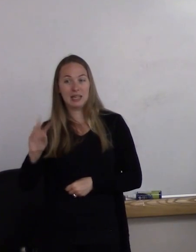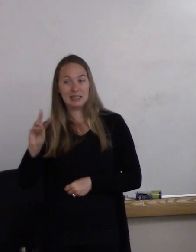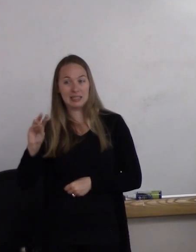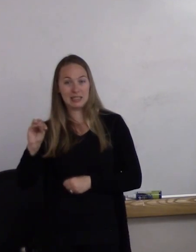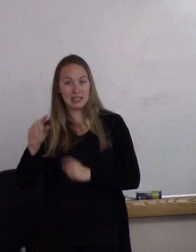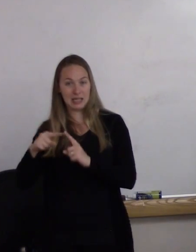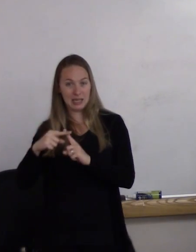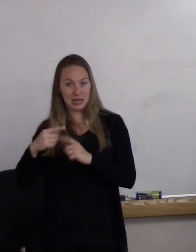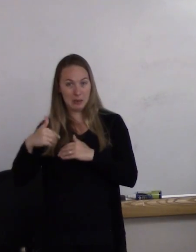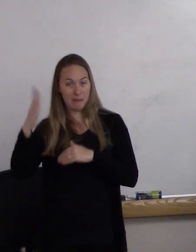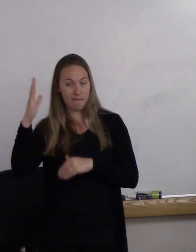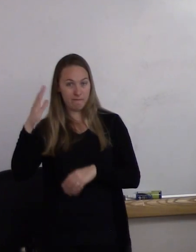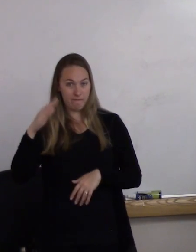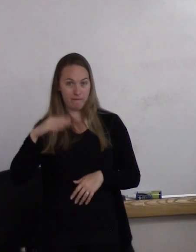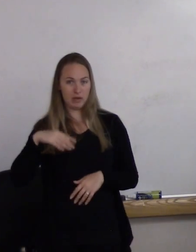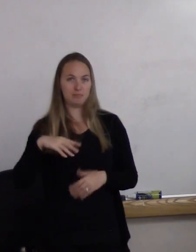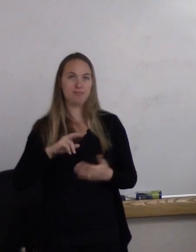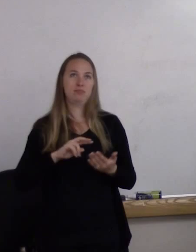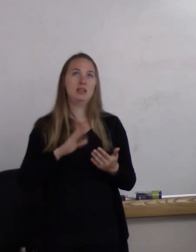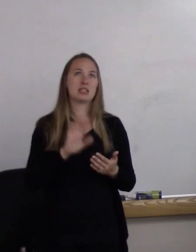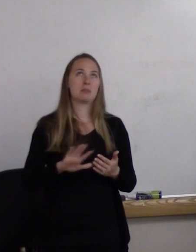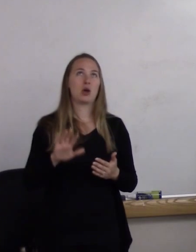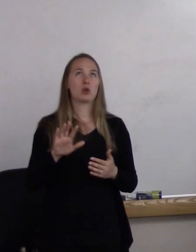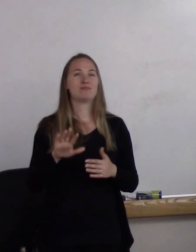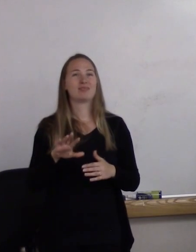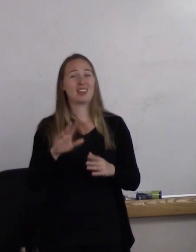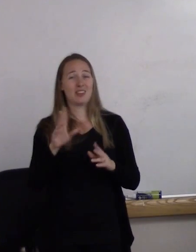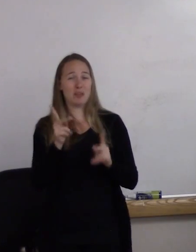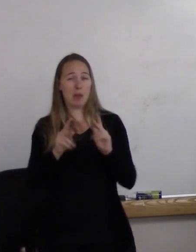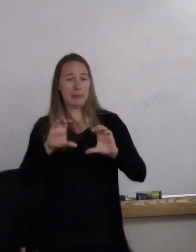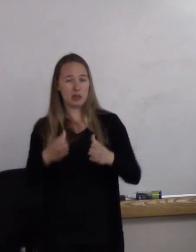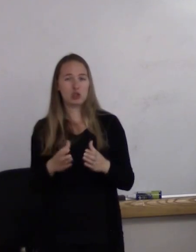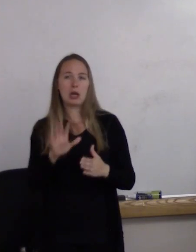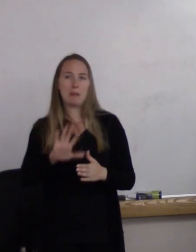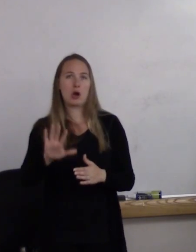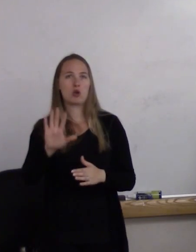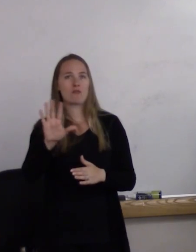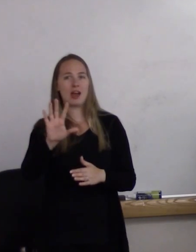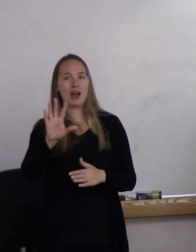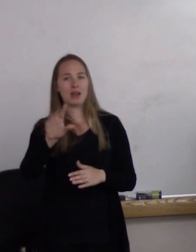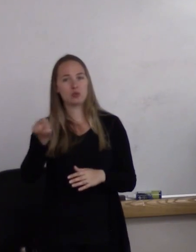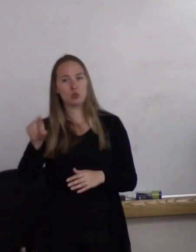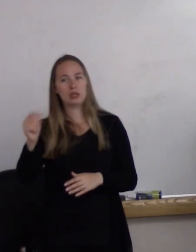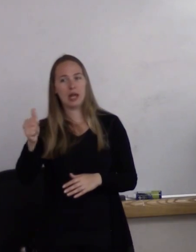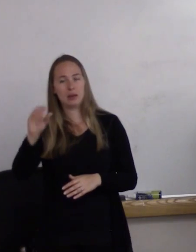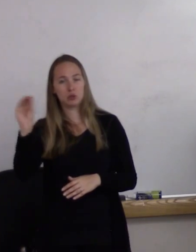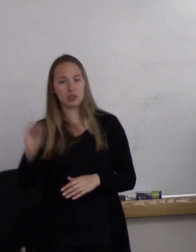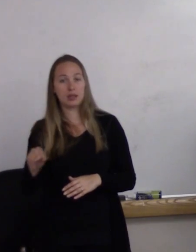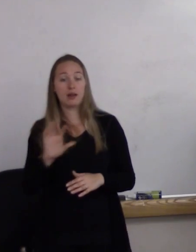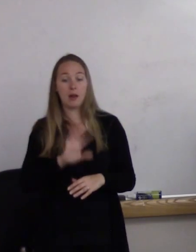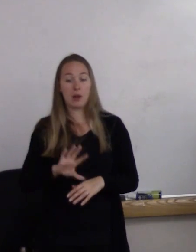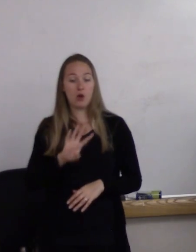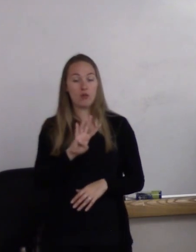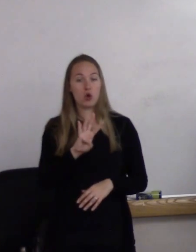It equates anywhere between 5% to 10% of the population. And there's around 48,000 lesbian, gay,